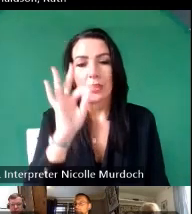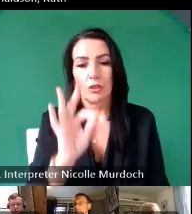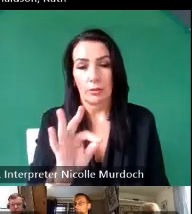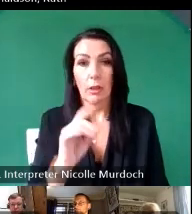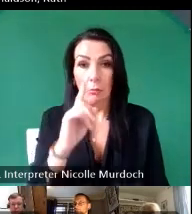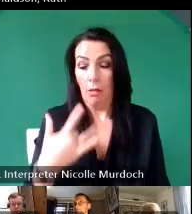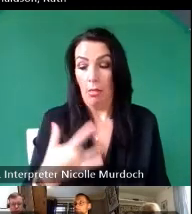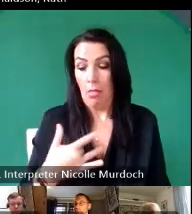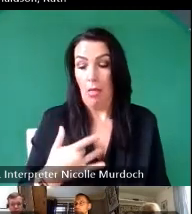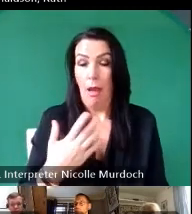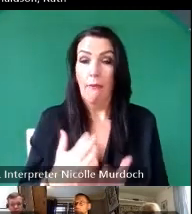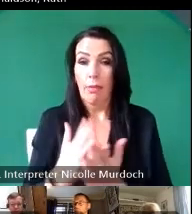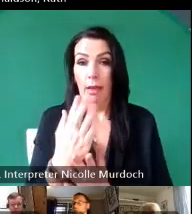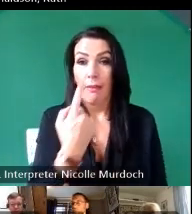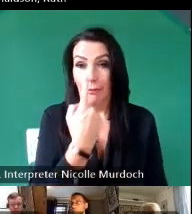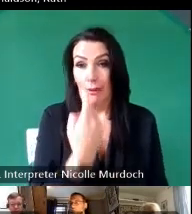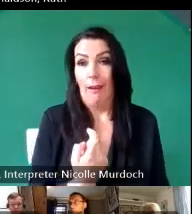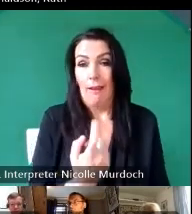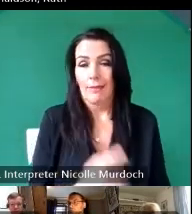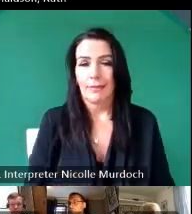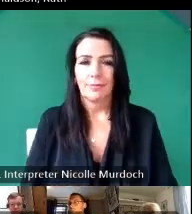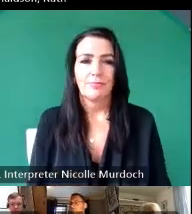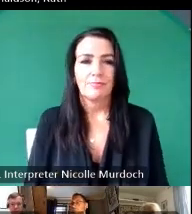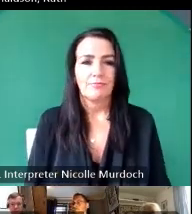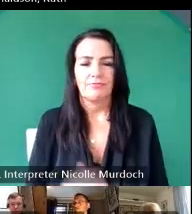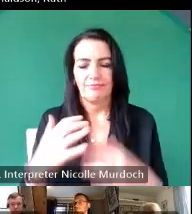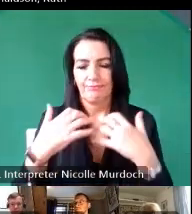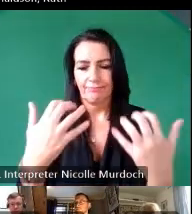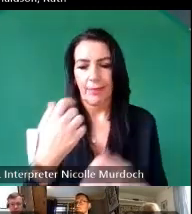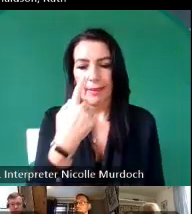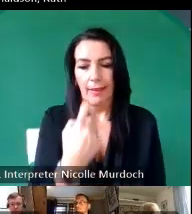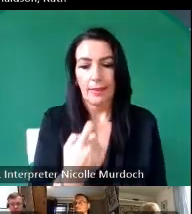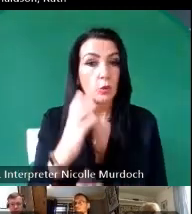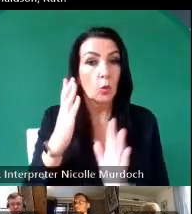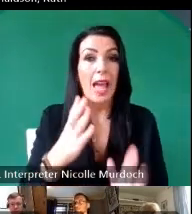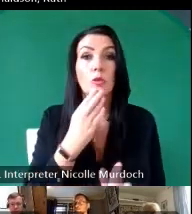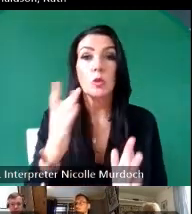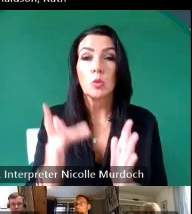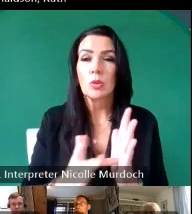about digital today as well and you don't have to use slido of course those without saying and it's